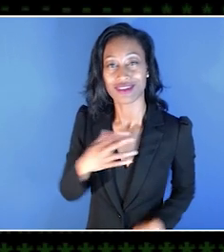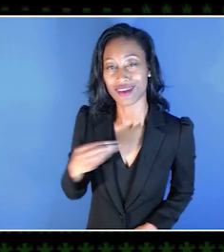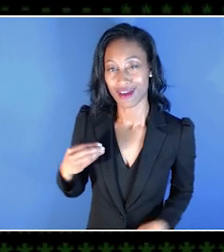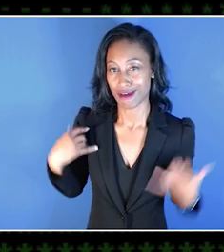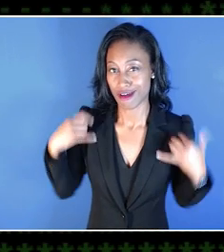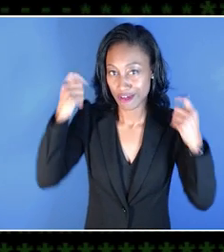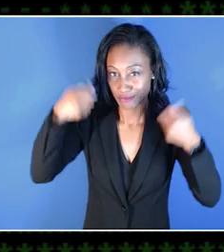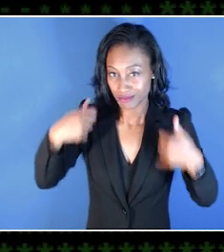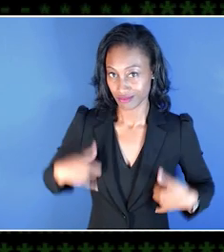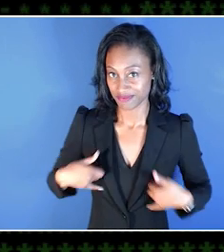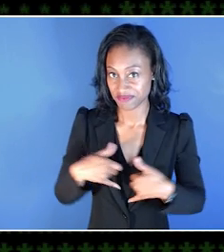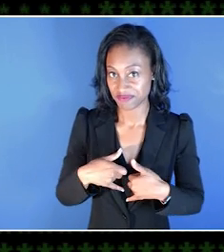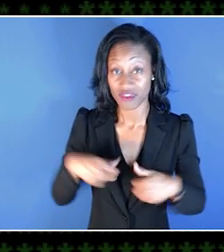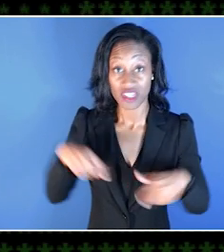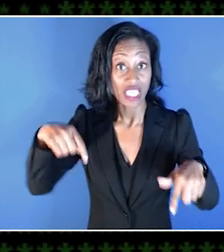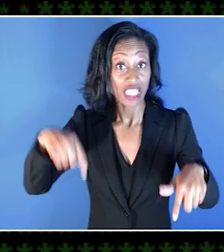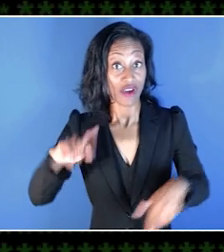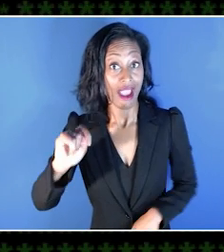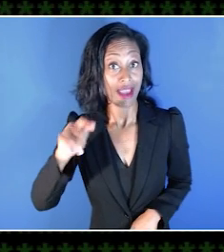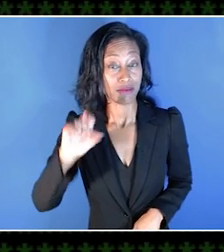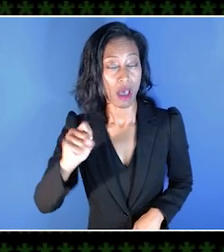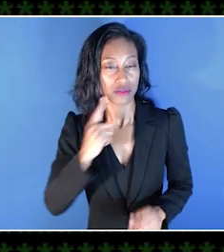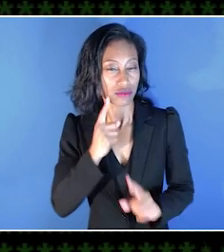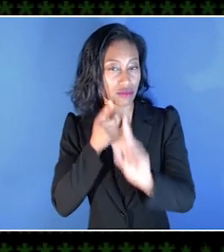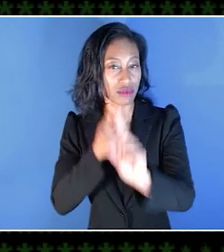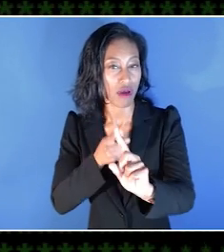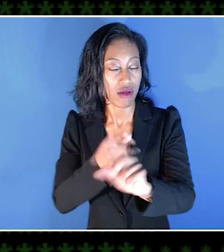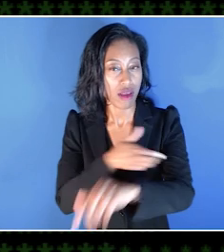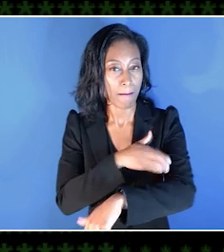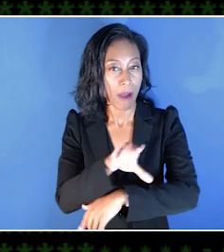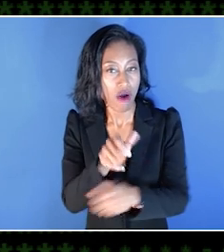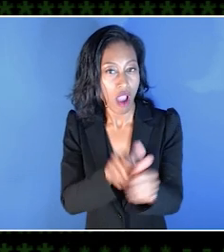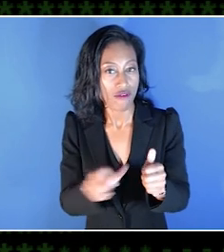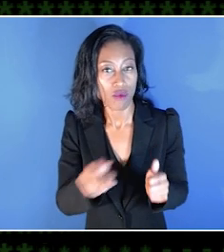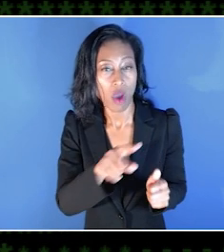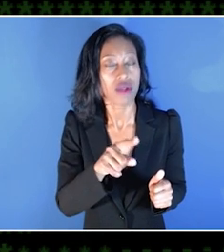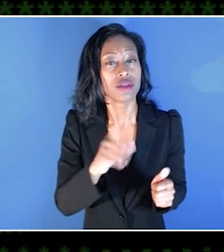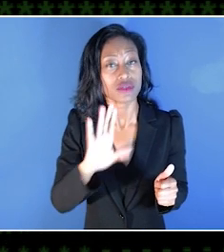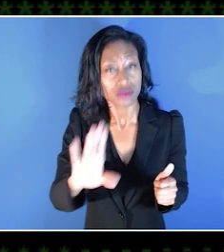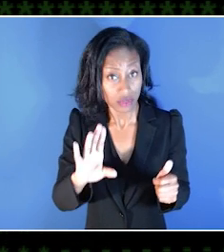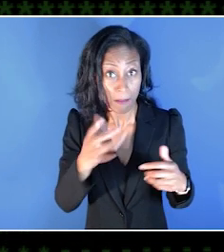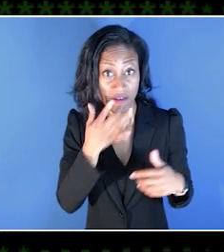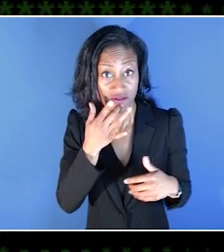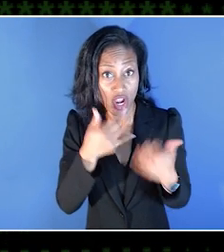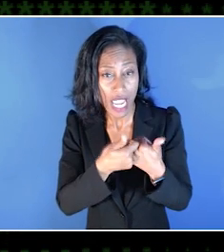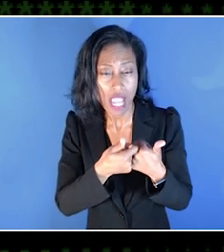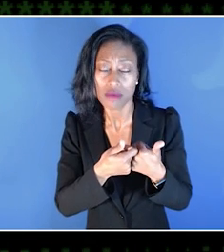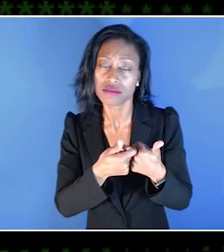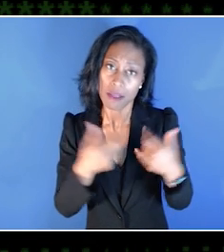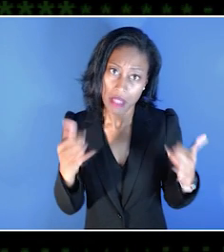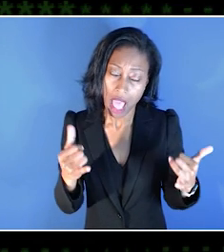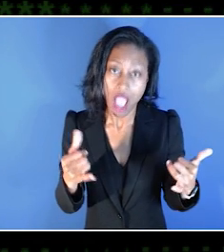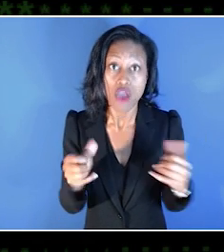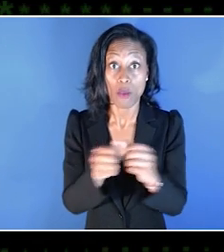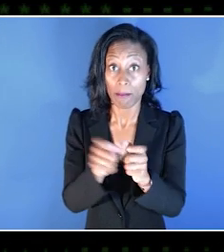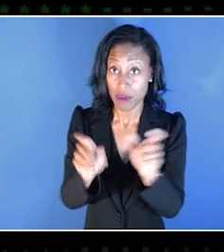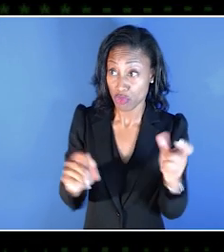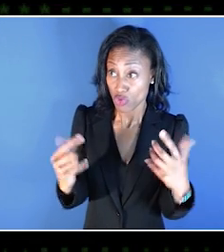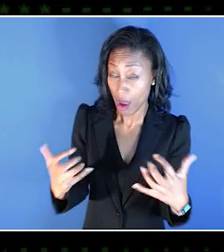At Xbox, we aspire to empower everyone to play the games they want, with the people they want, anywhere they want.